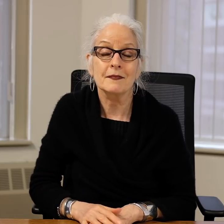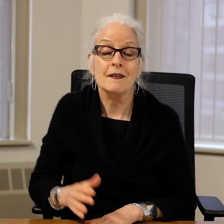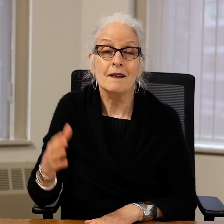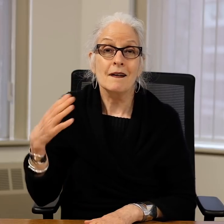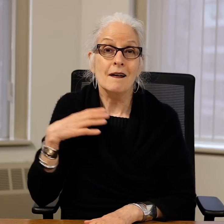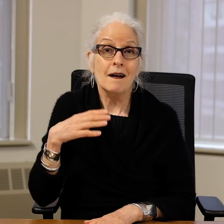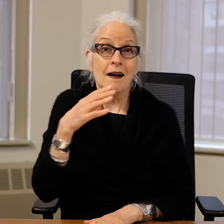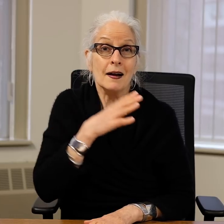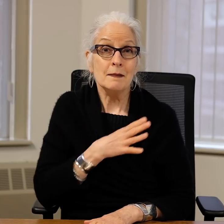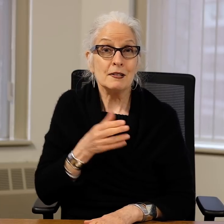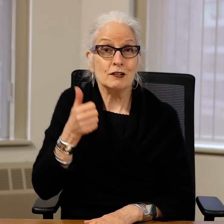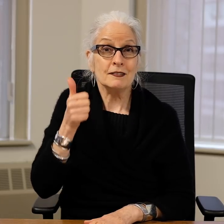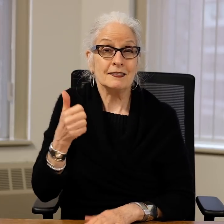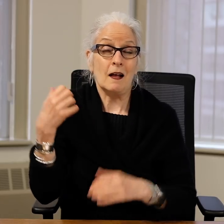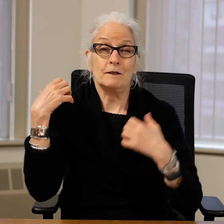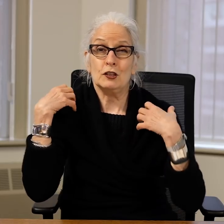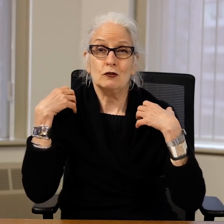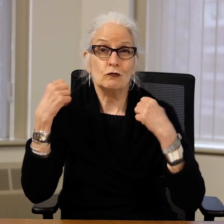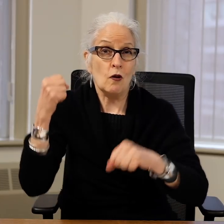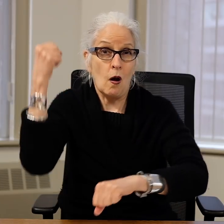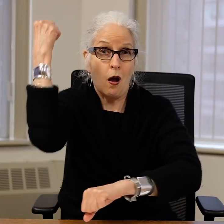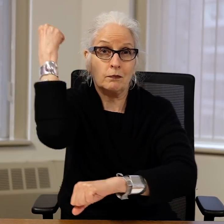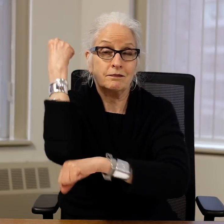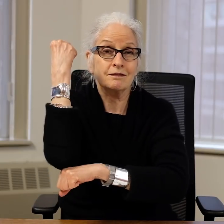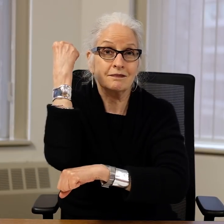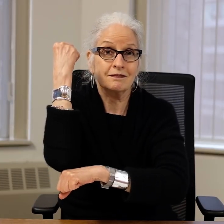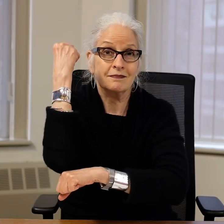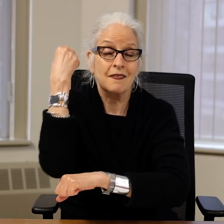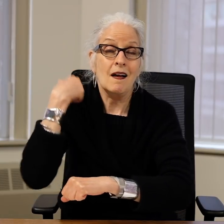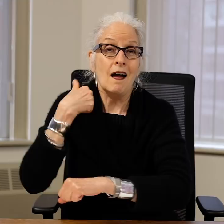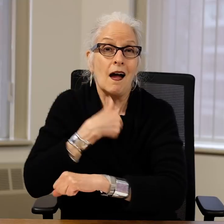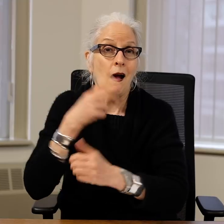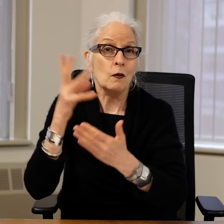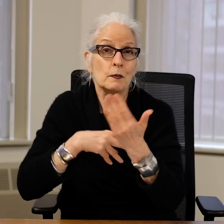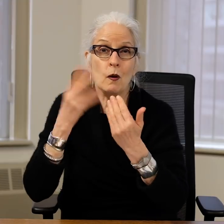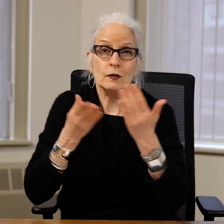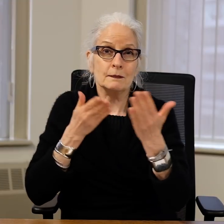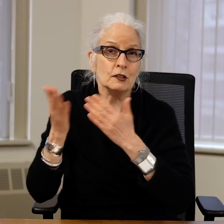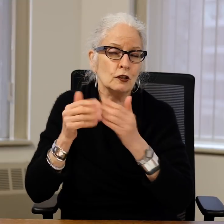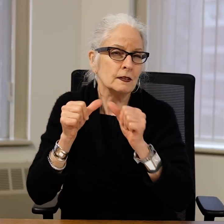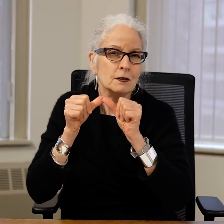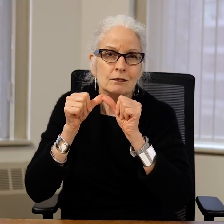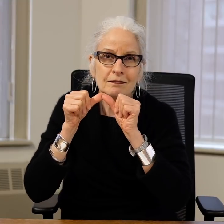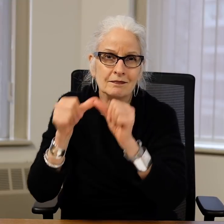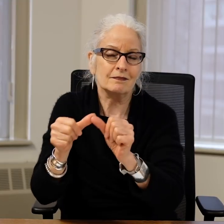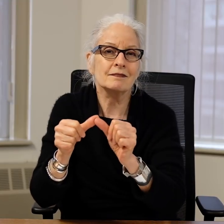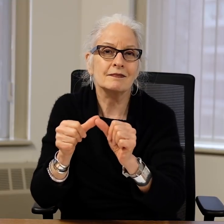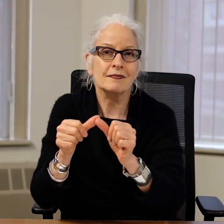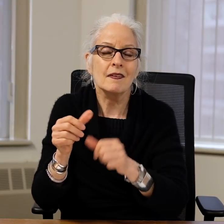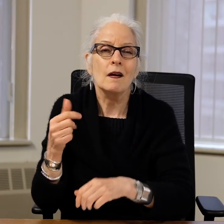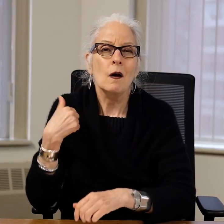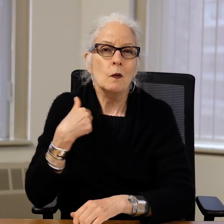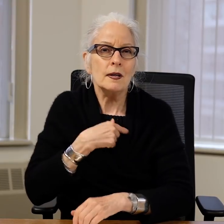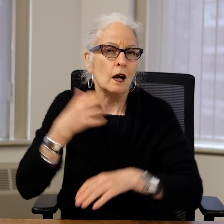The Commission has a strong foundation of programs and services that will continue going forward.